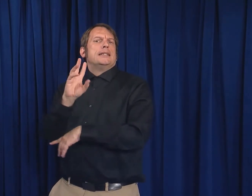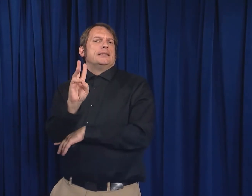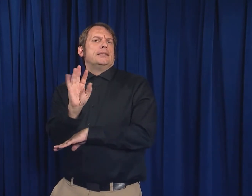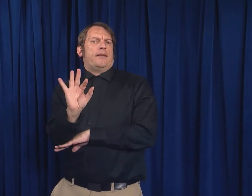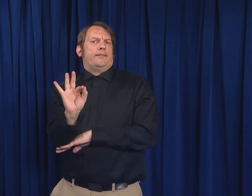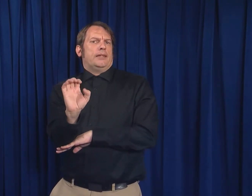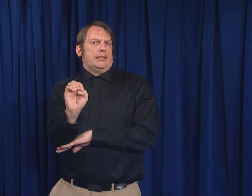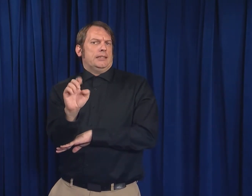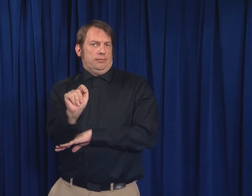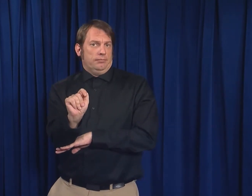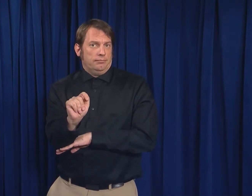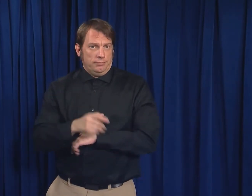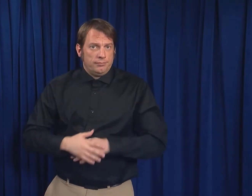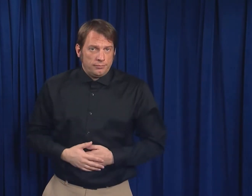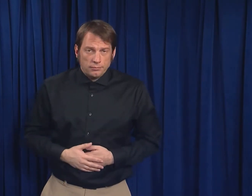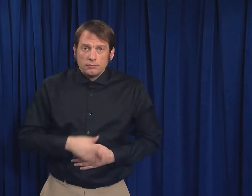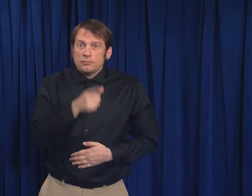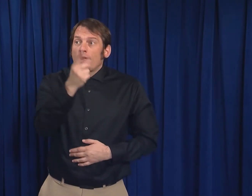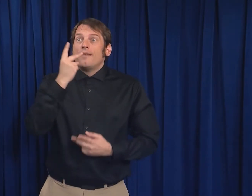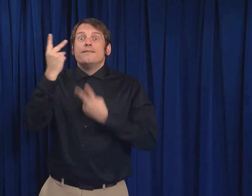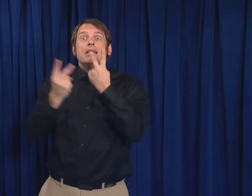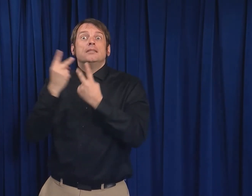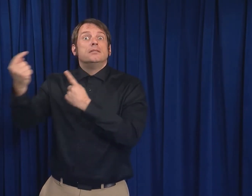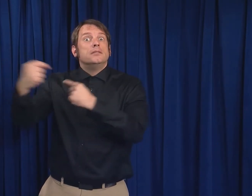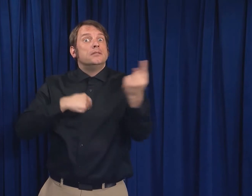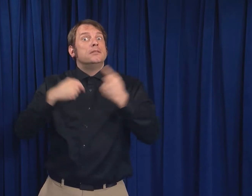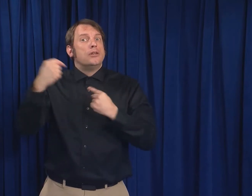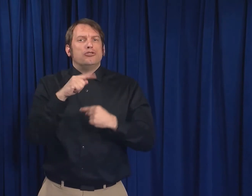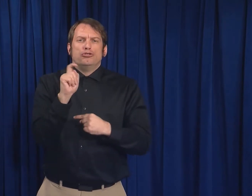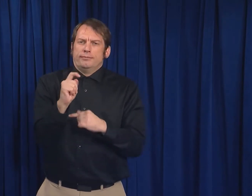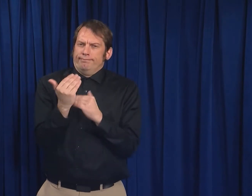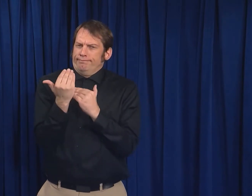try to keep your newborn more than six feet away from you.